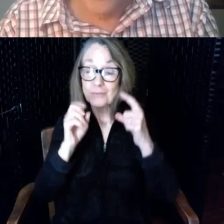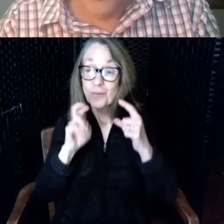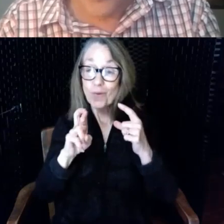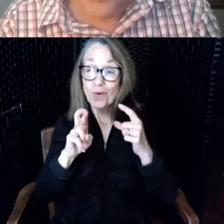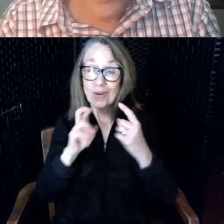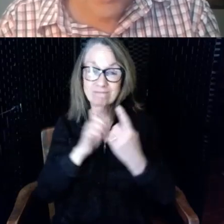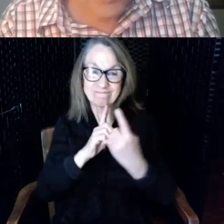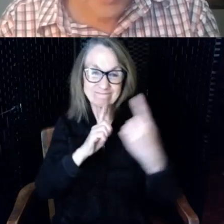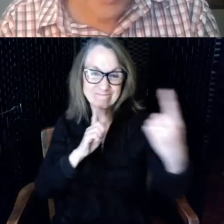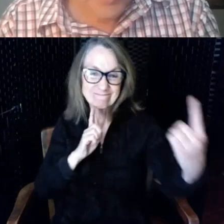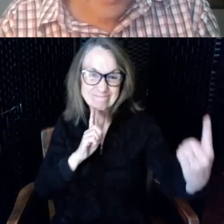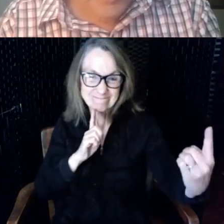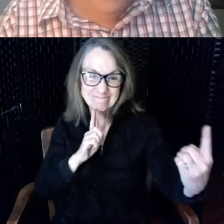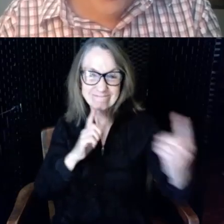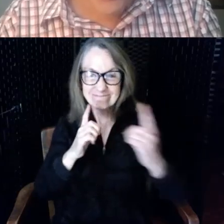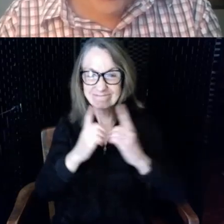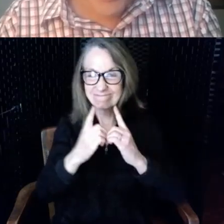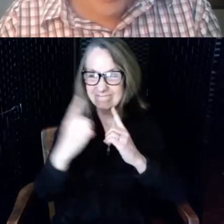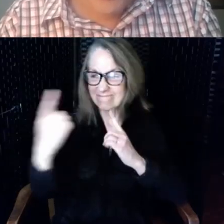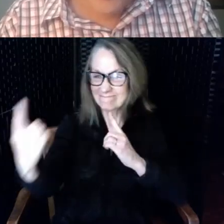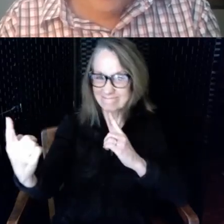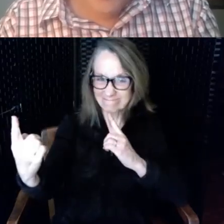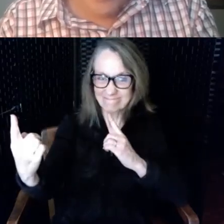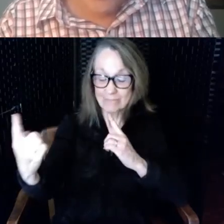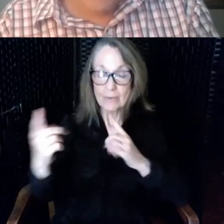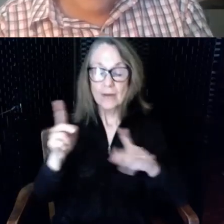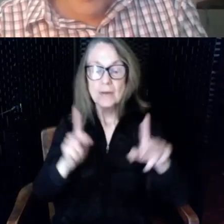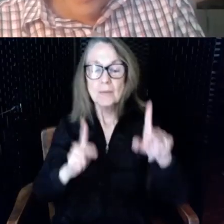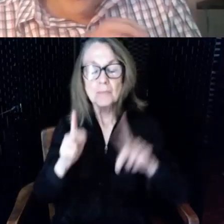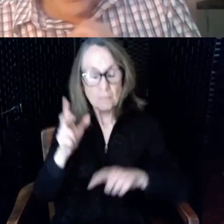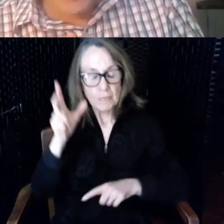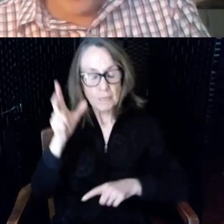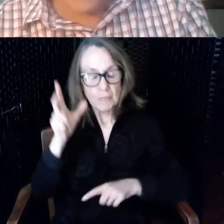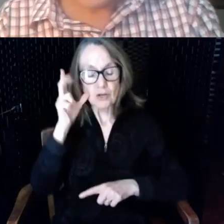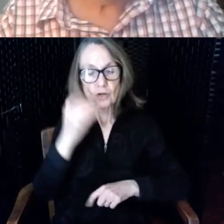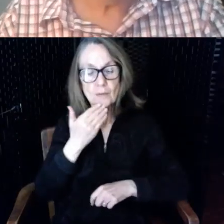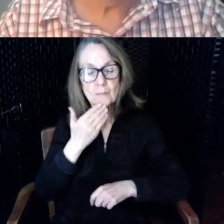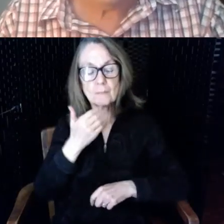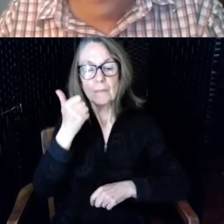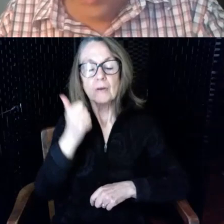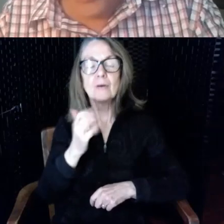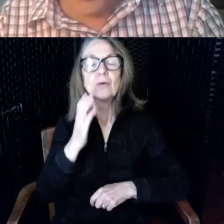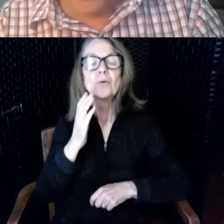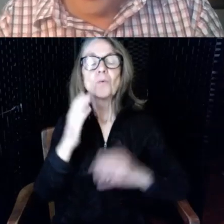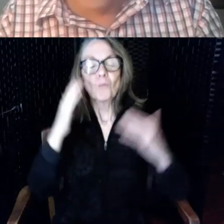distances people will hear better we expect to see hearing loops in library